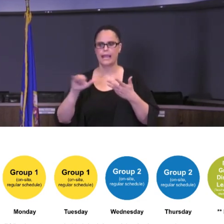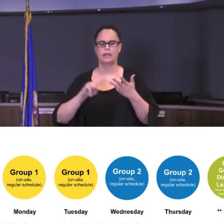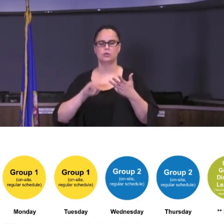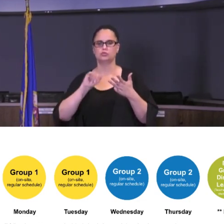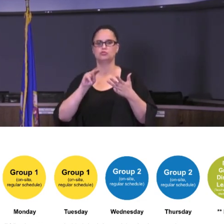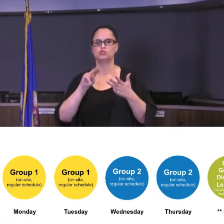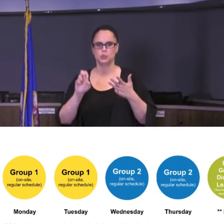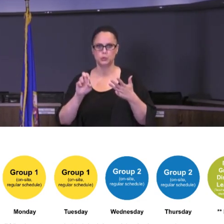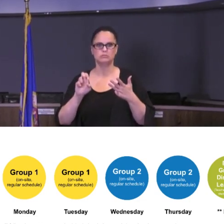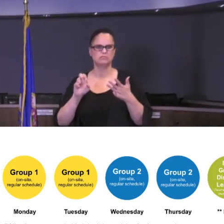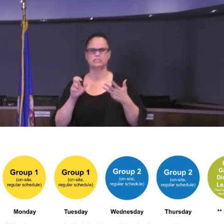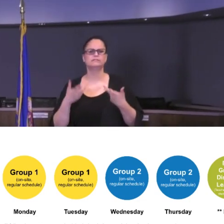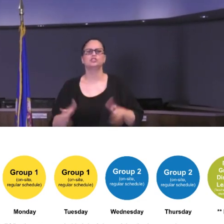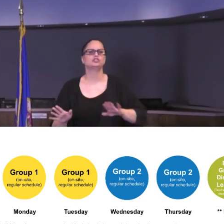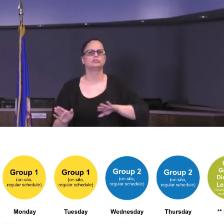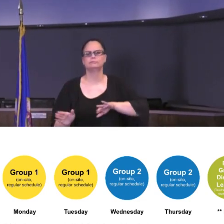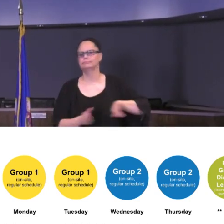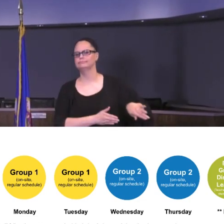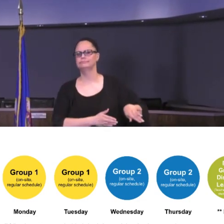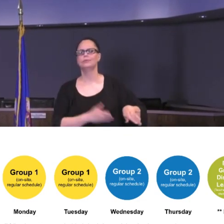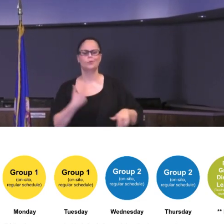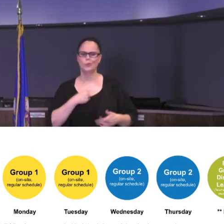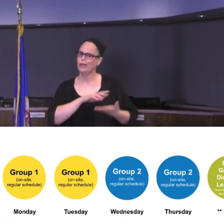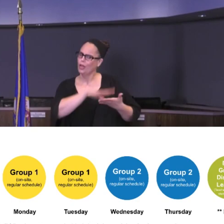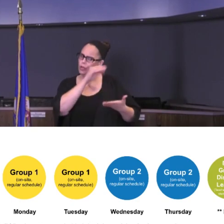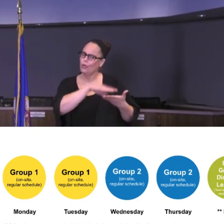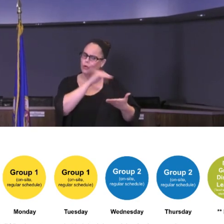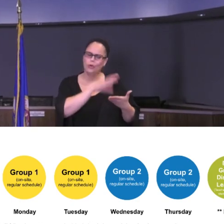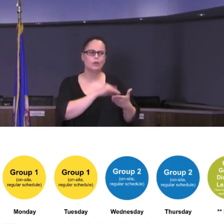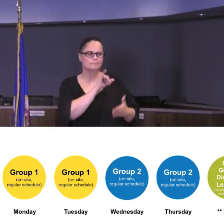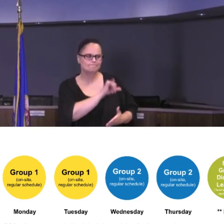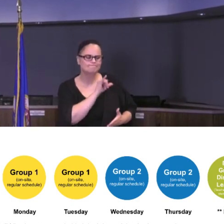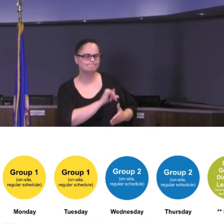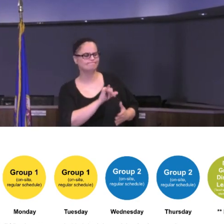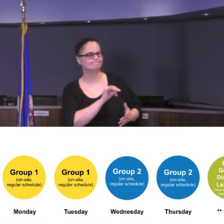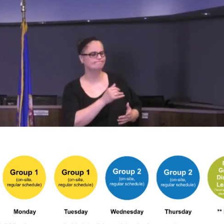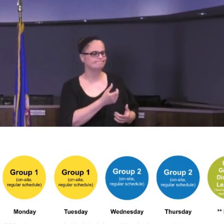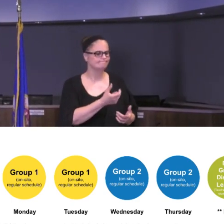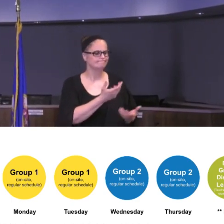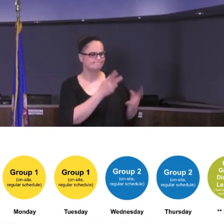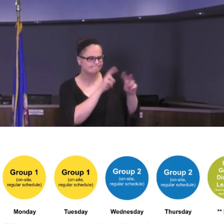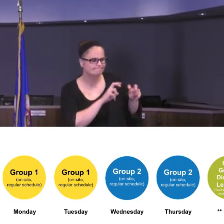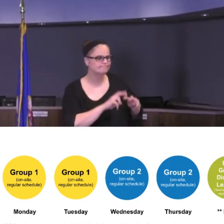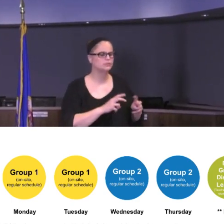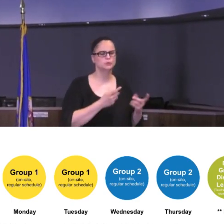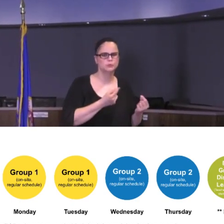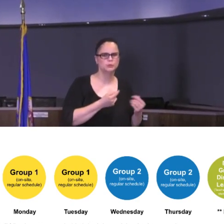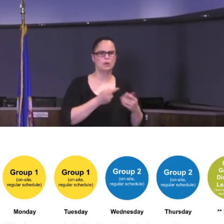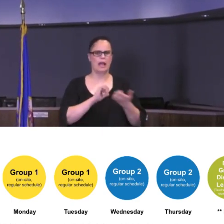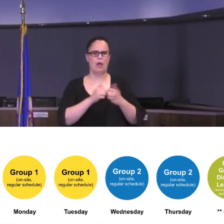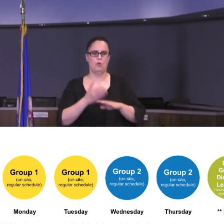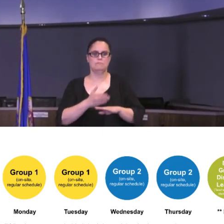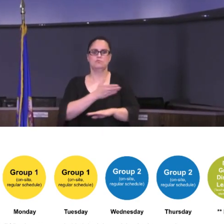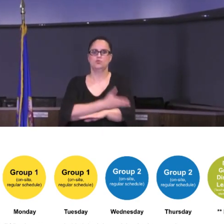learned an awful lot. On April 6th, I believe was the day after spring break that we began distance learning. We learned